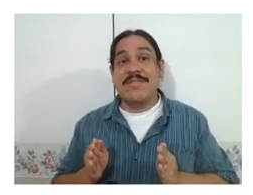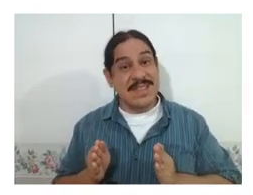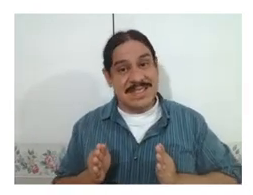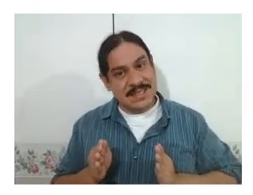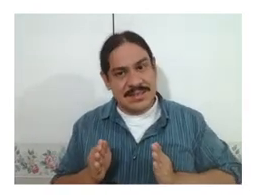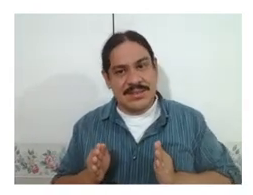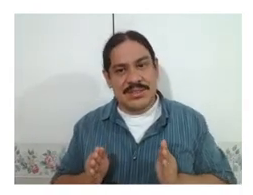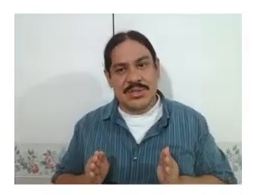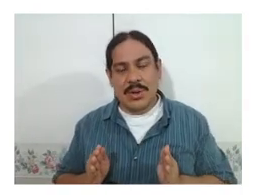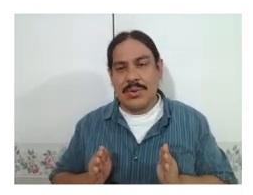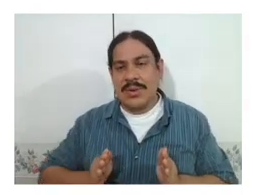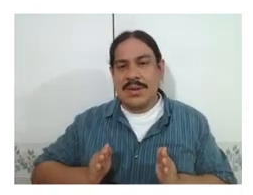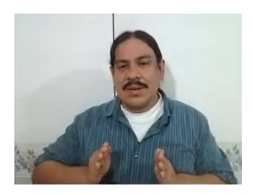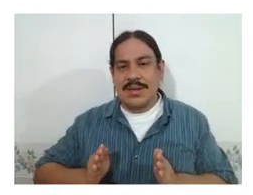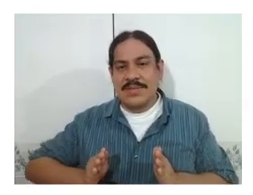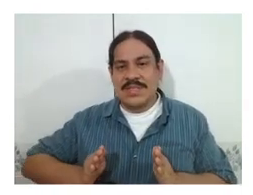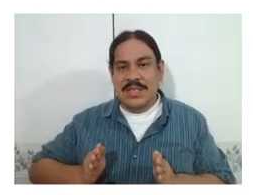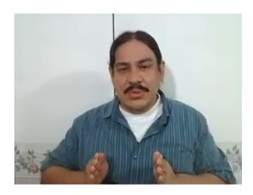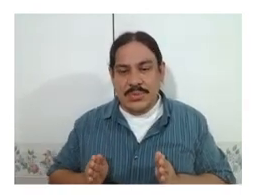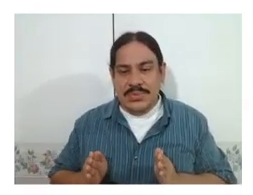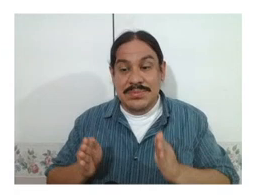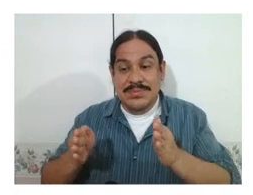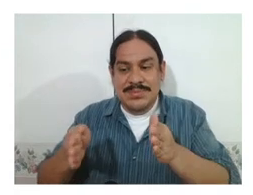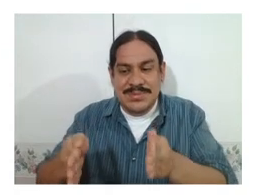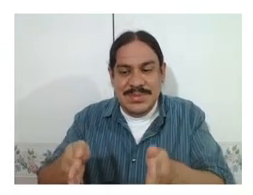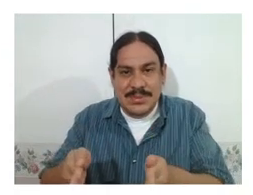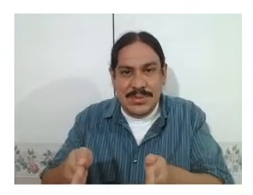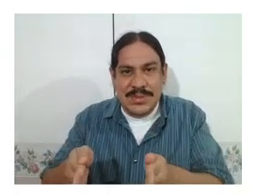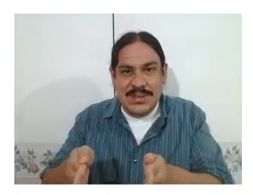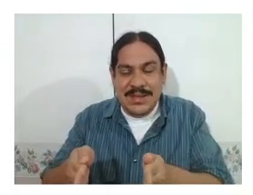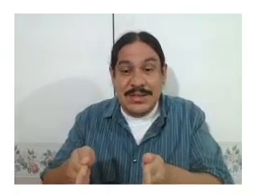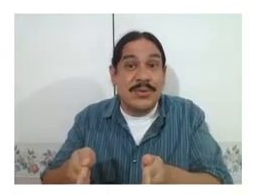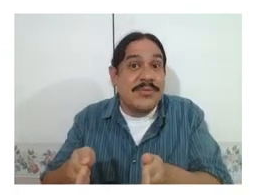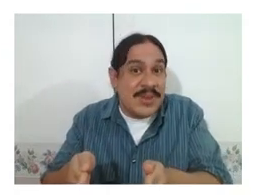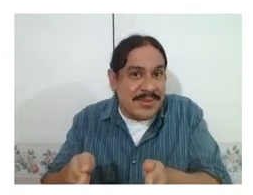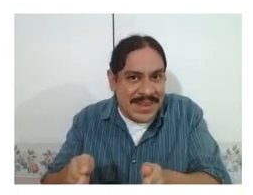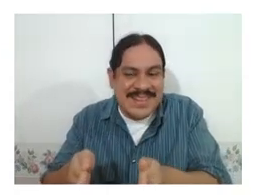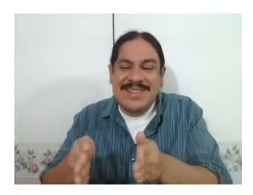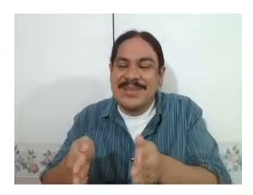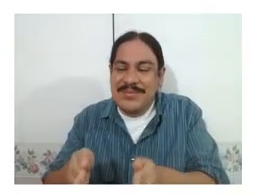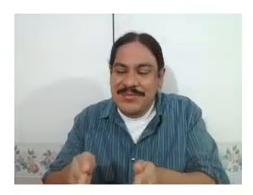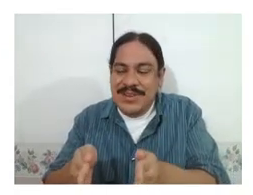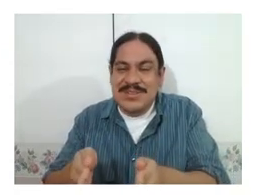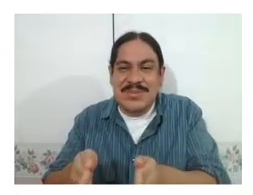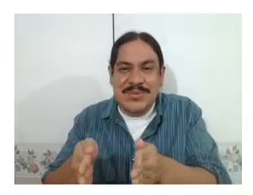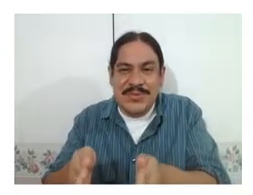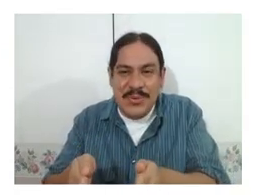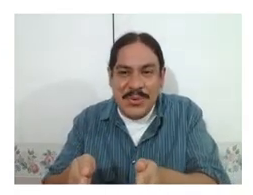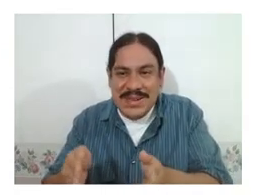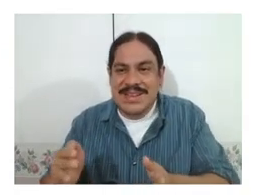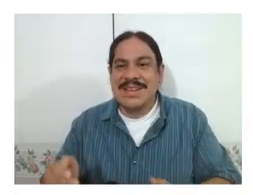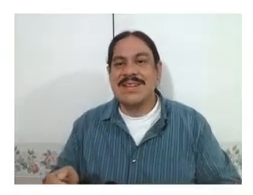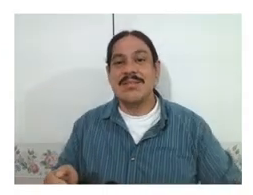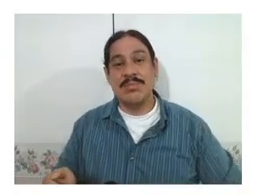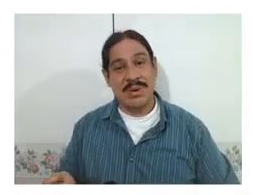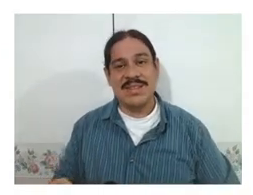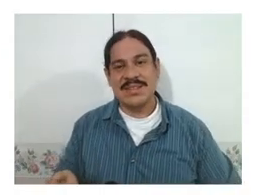visited so if it's you and you're in front of me